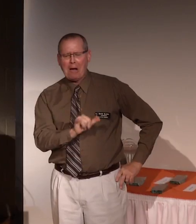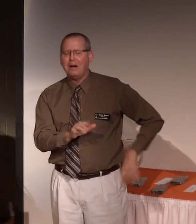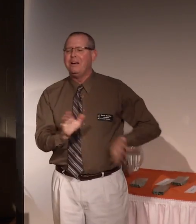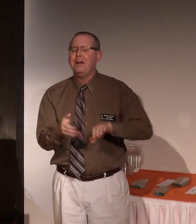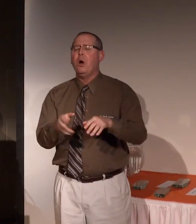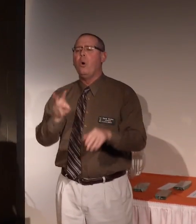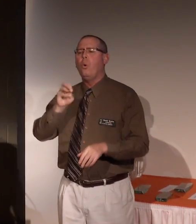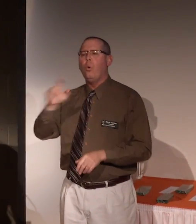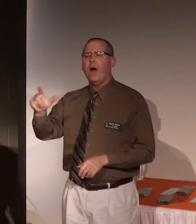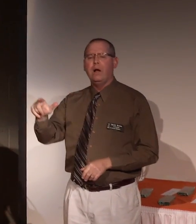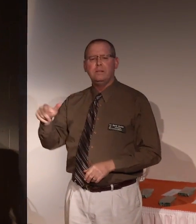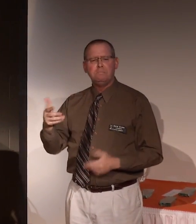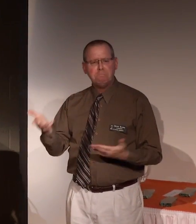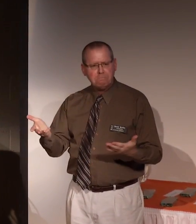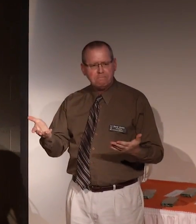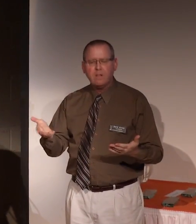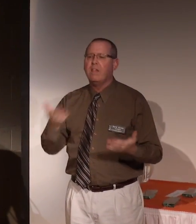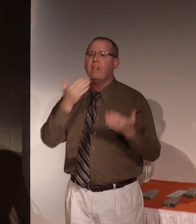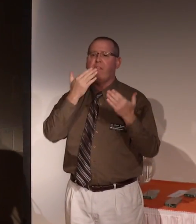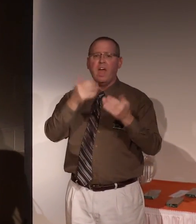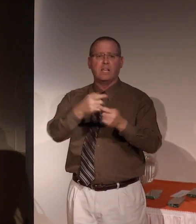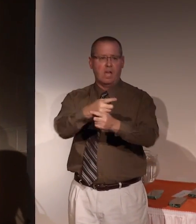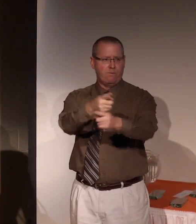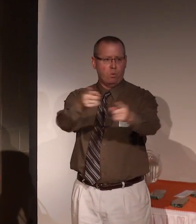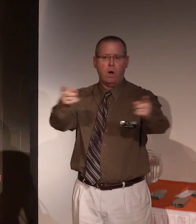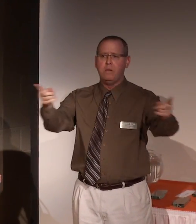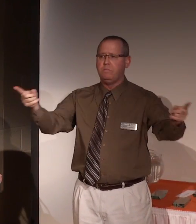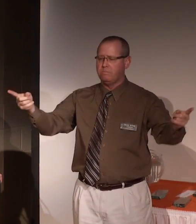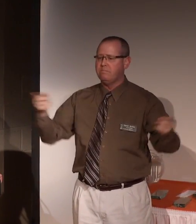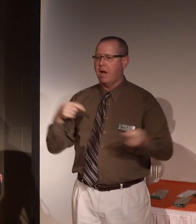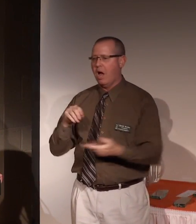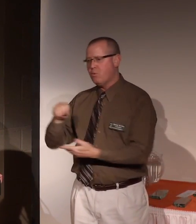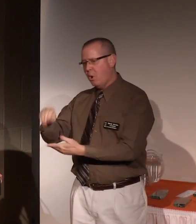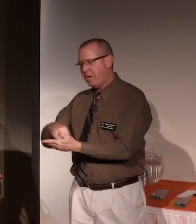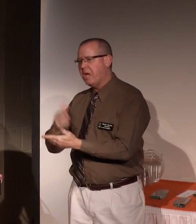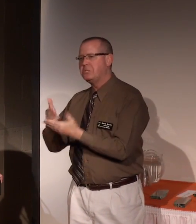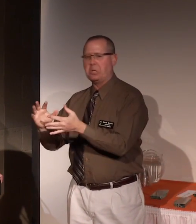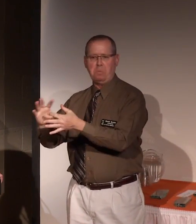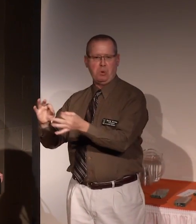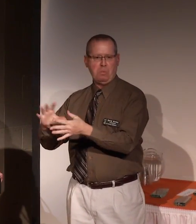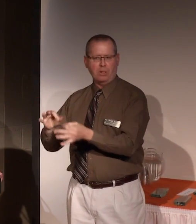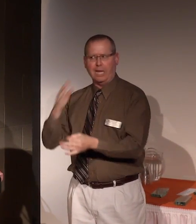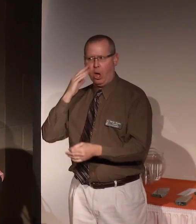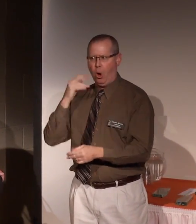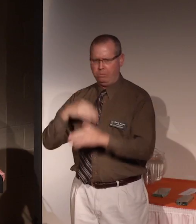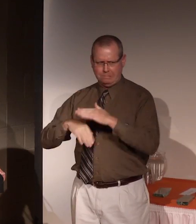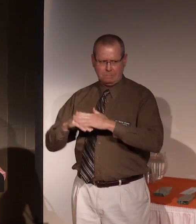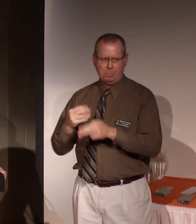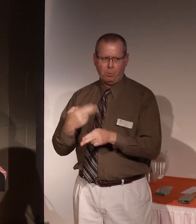Well, I want to thank everyone, and I did write down a few remarks. I know i've got to keep this brief.